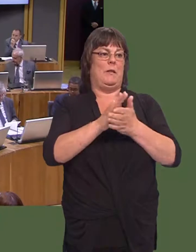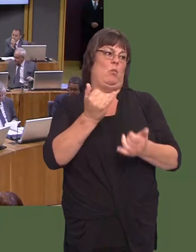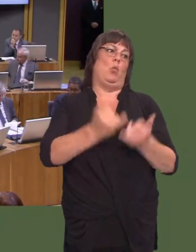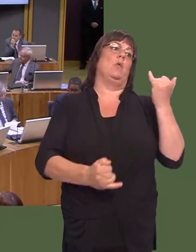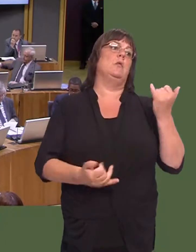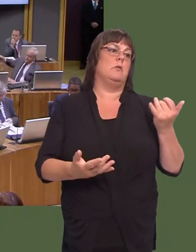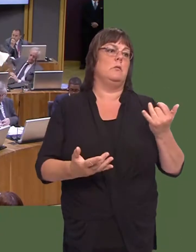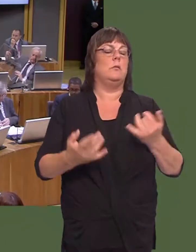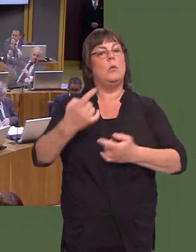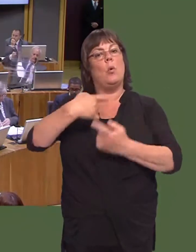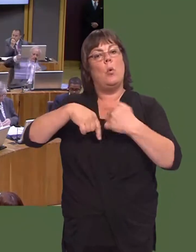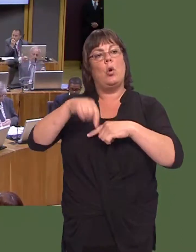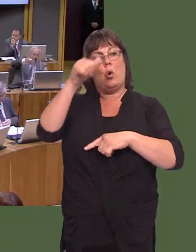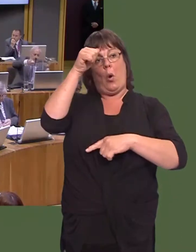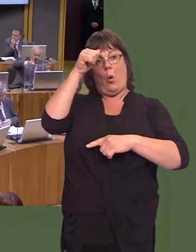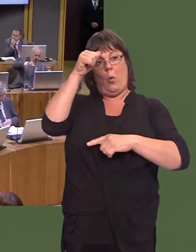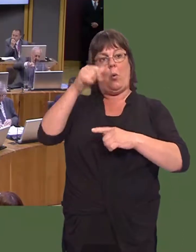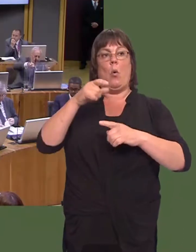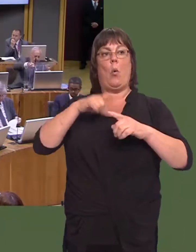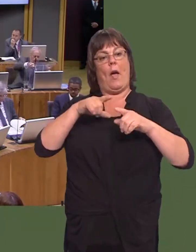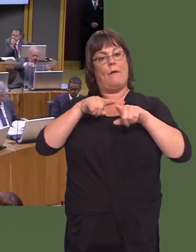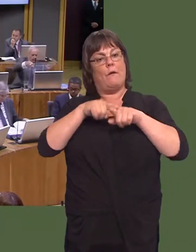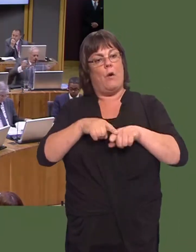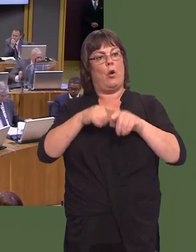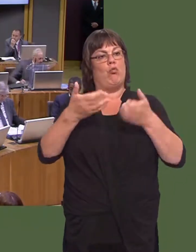We know that no deal would mean trading under World Trade Organization rules.